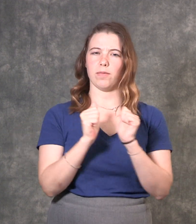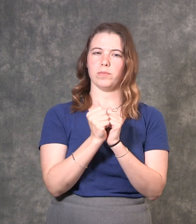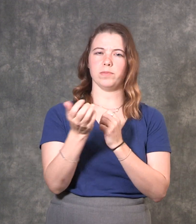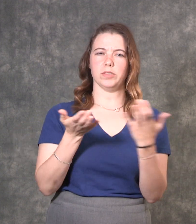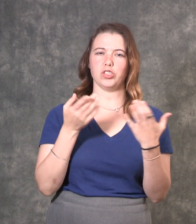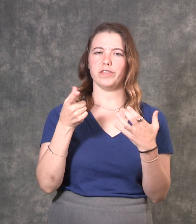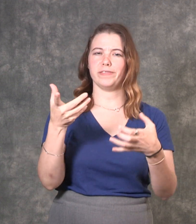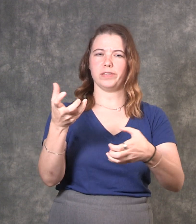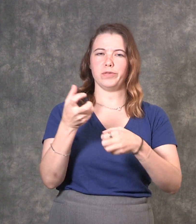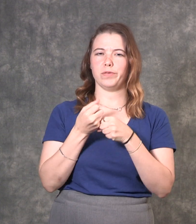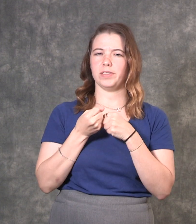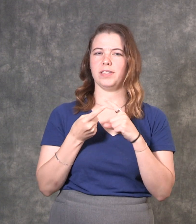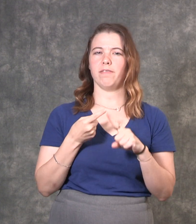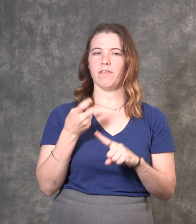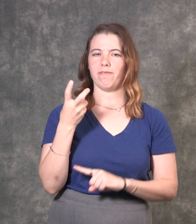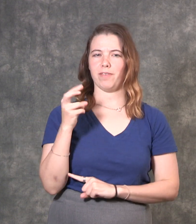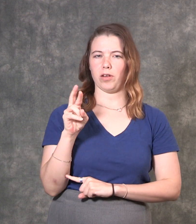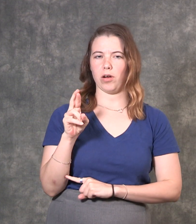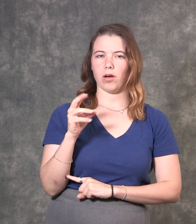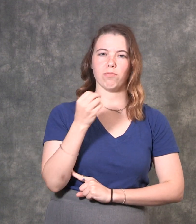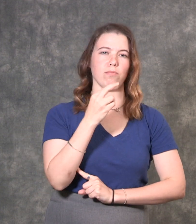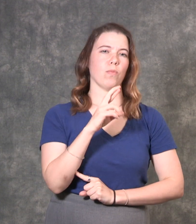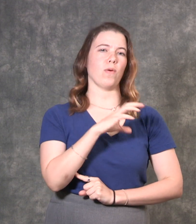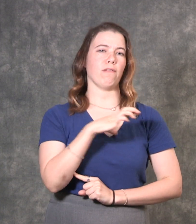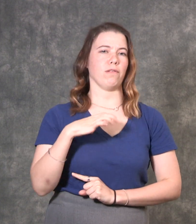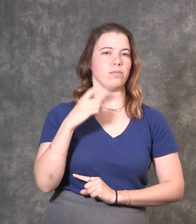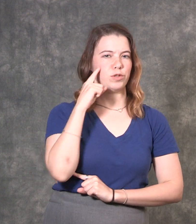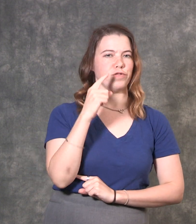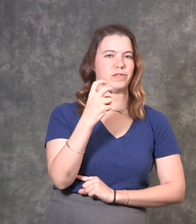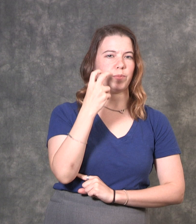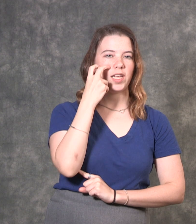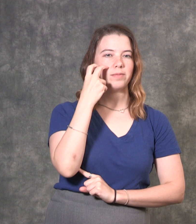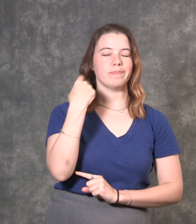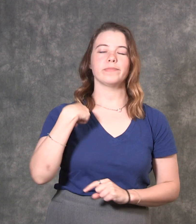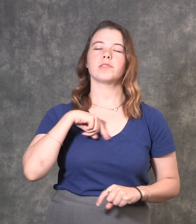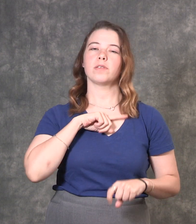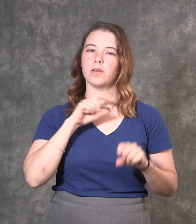with the services you receive from VR or the Commission for the Blind. We can